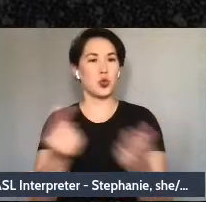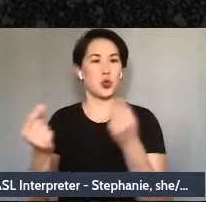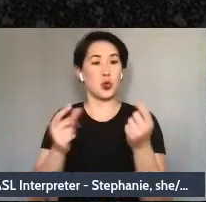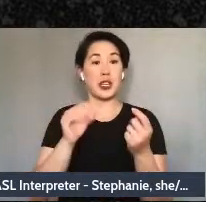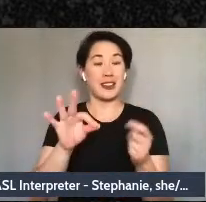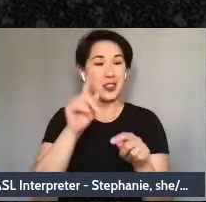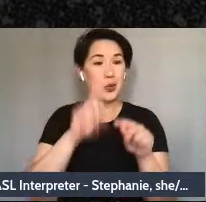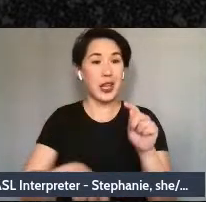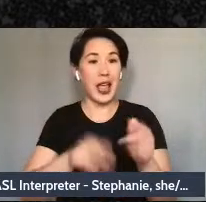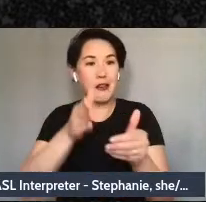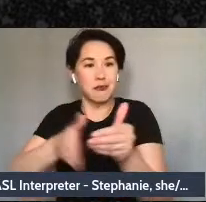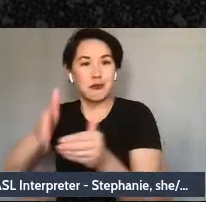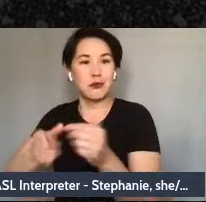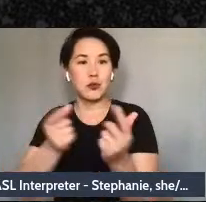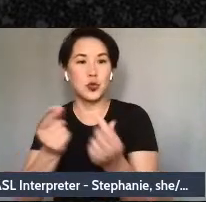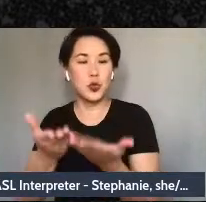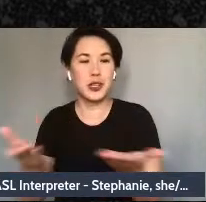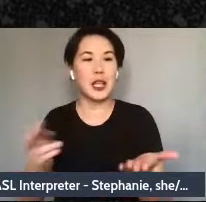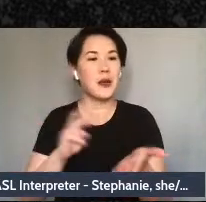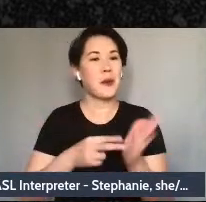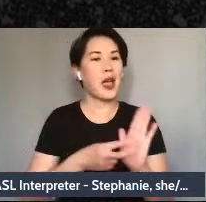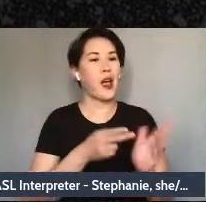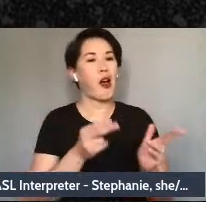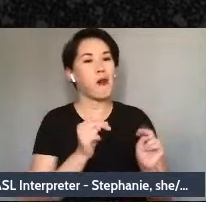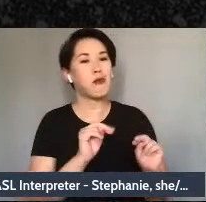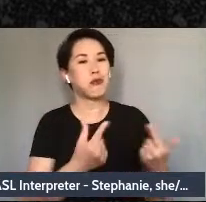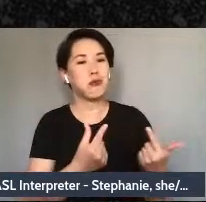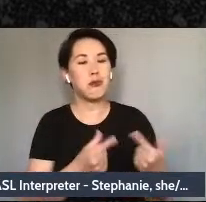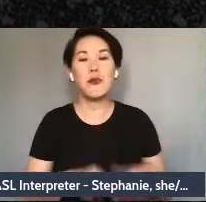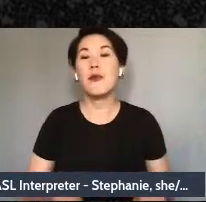feel free to keep on dropping them these are important, and to keep on looking at the